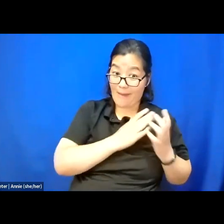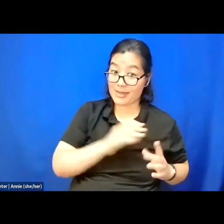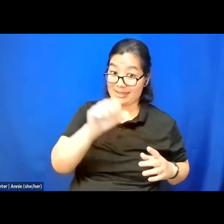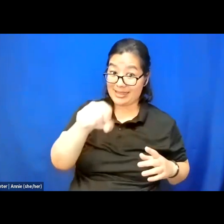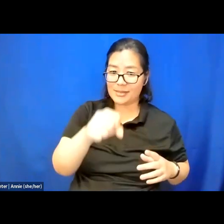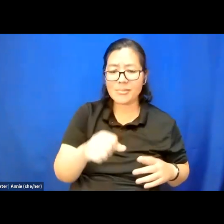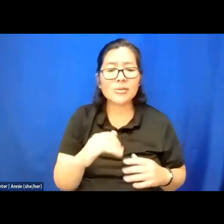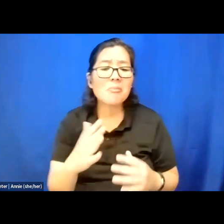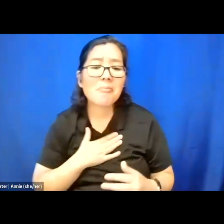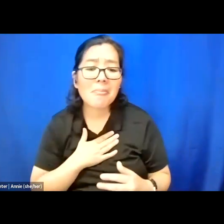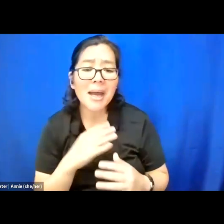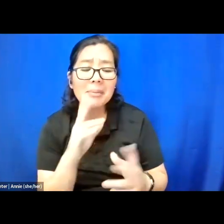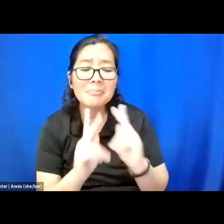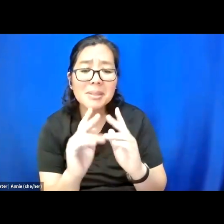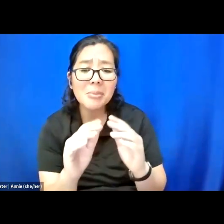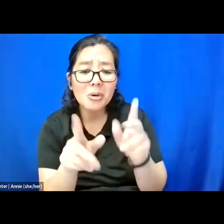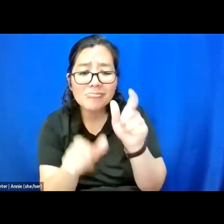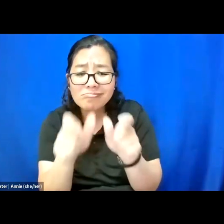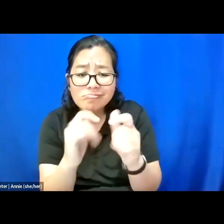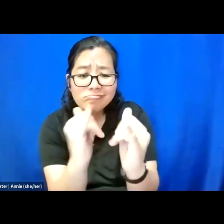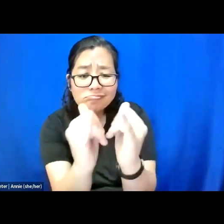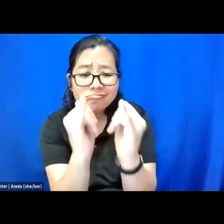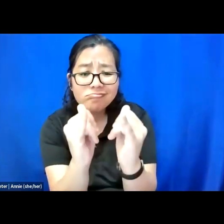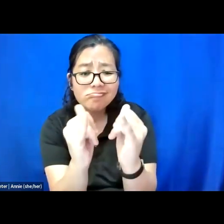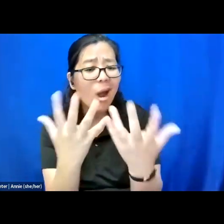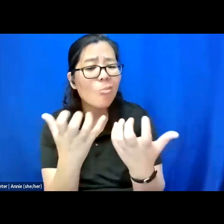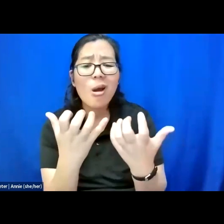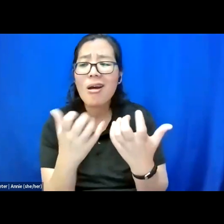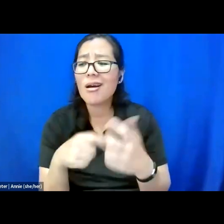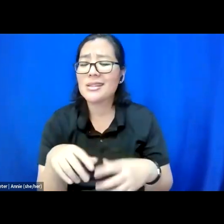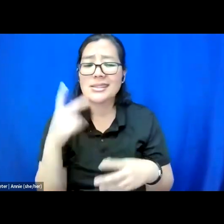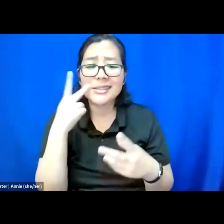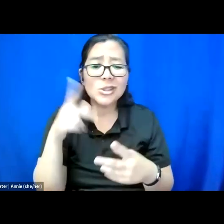You're the people that I want to see fed, your people that I want to see have fun.